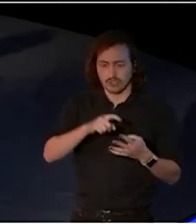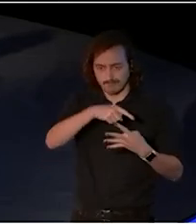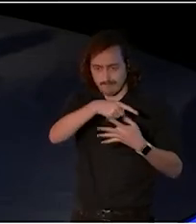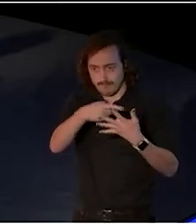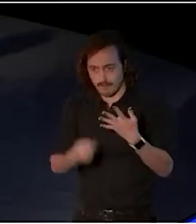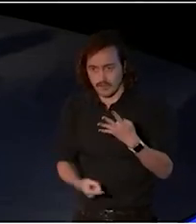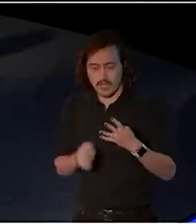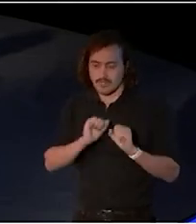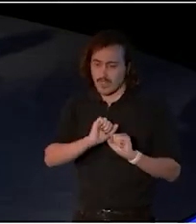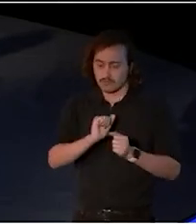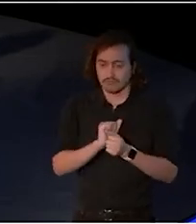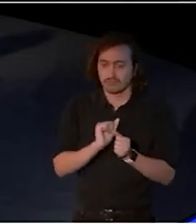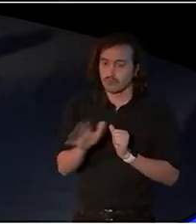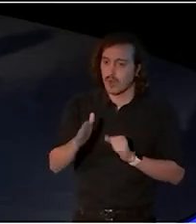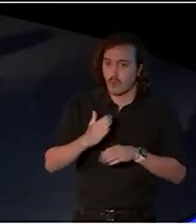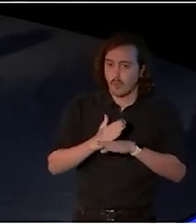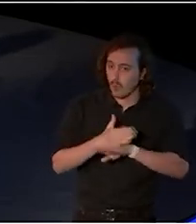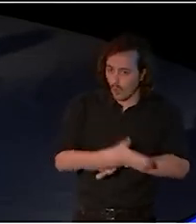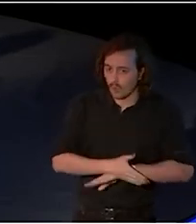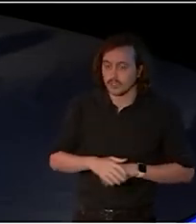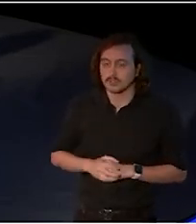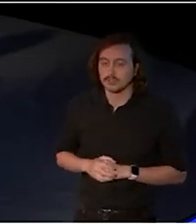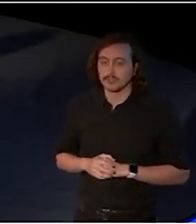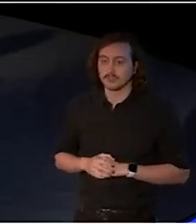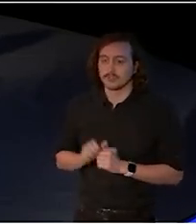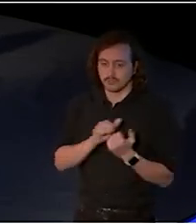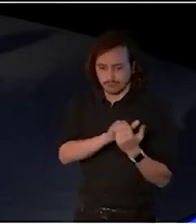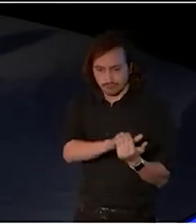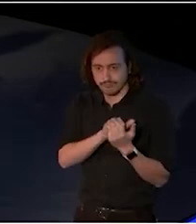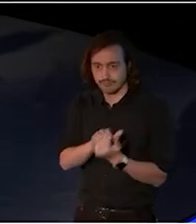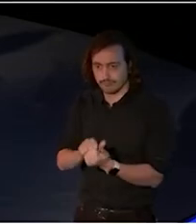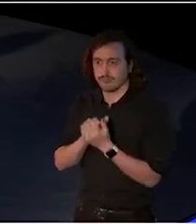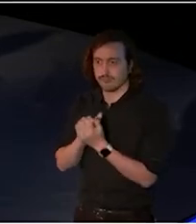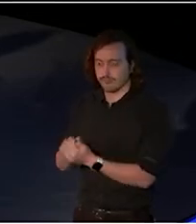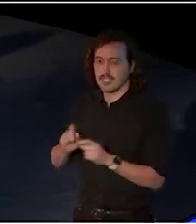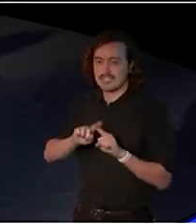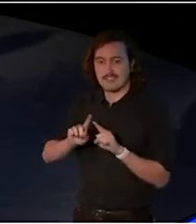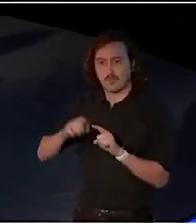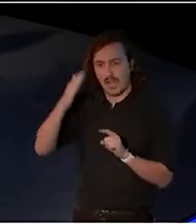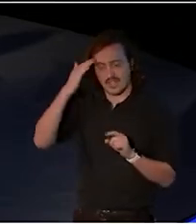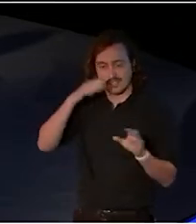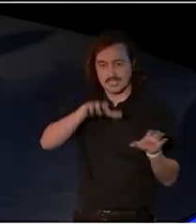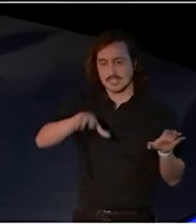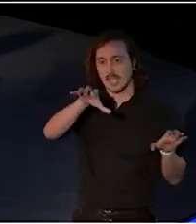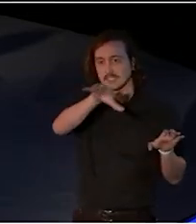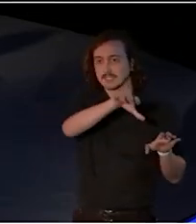but also because we work so closely with them. And what we're about to launch today gives us a platform to work